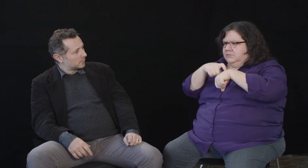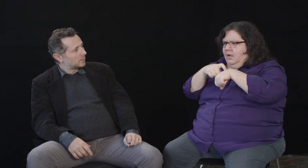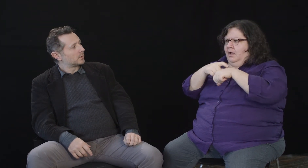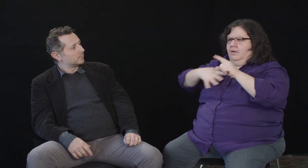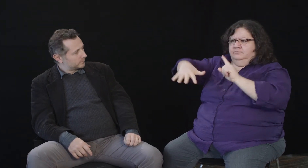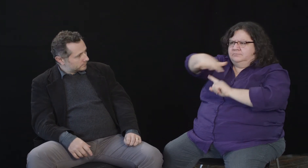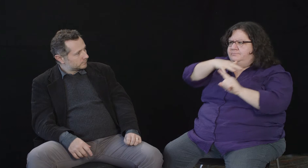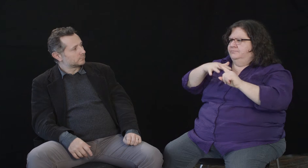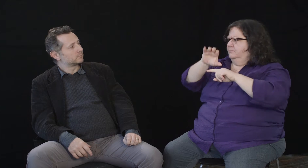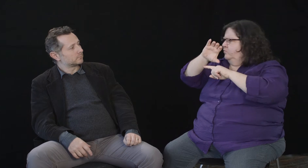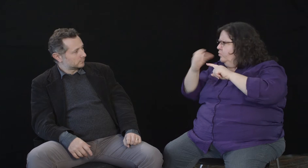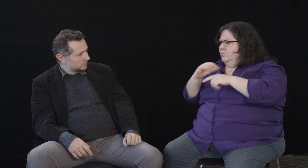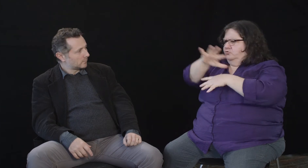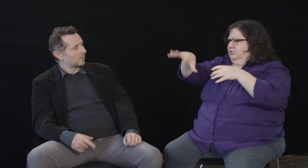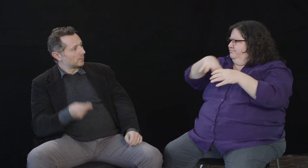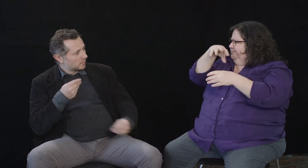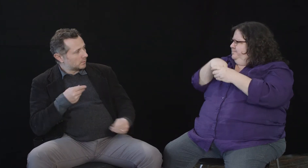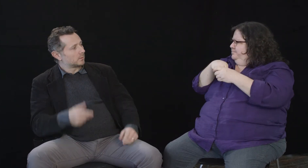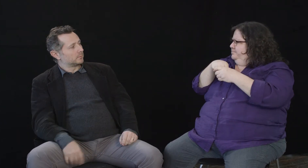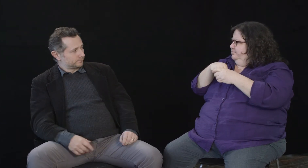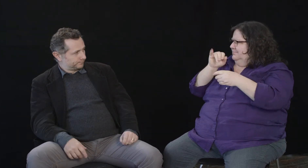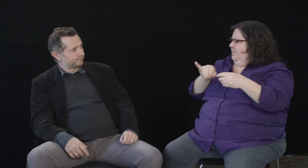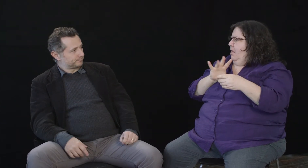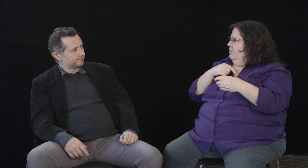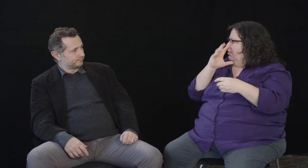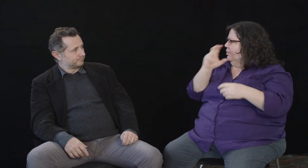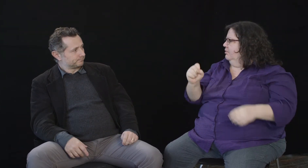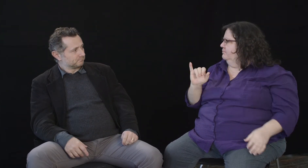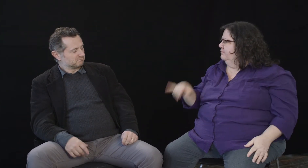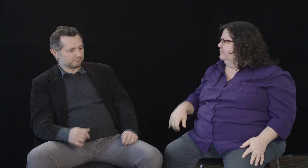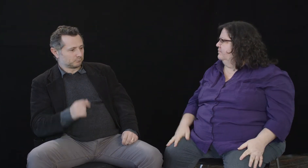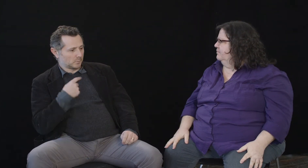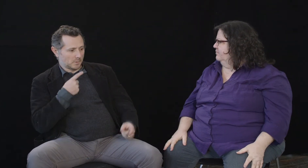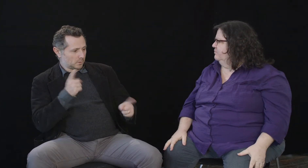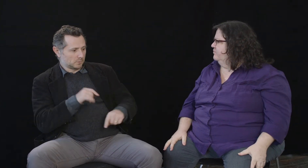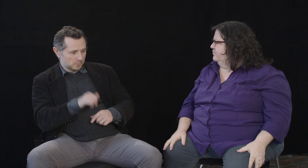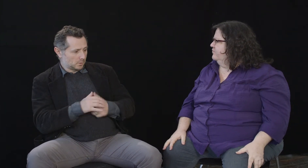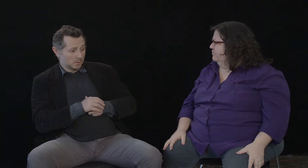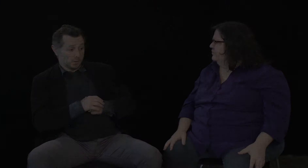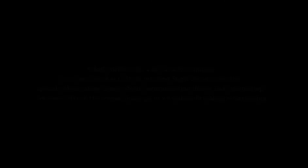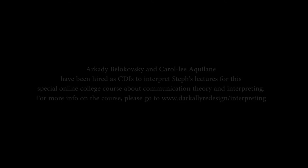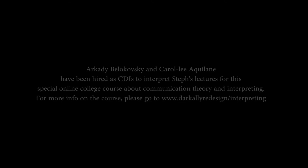Interpreting includes time and space, too. This is amazing! I completely agree.